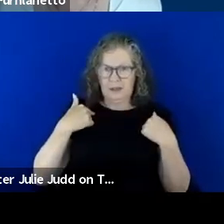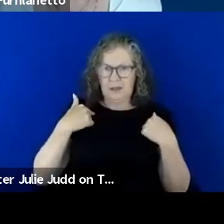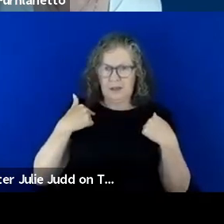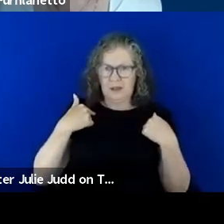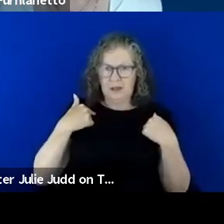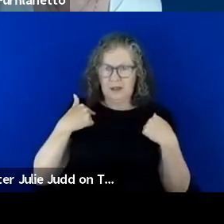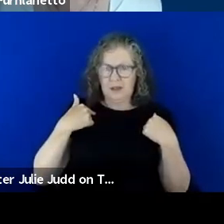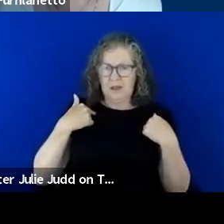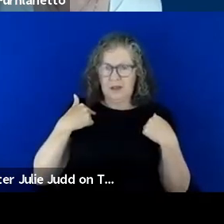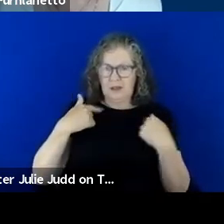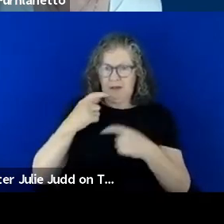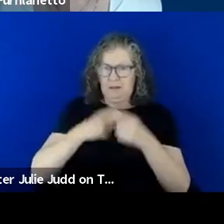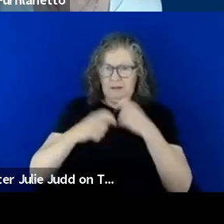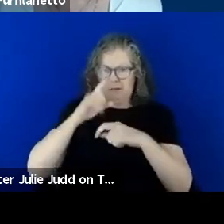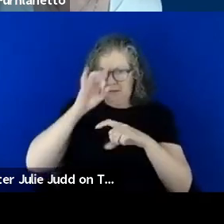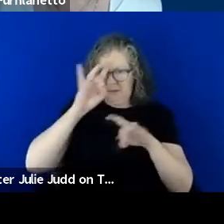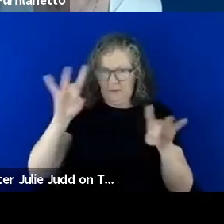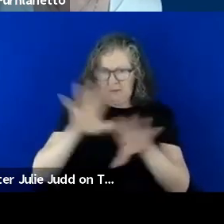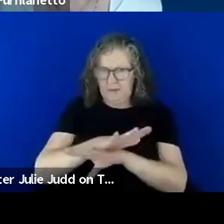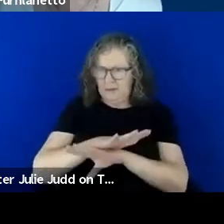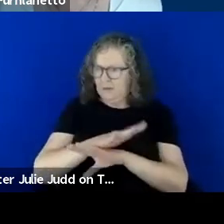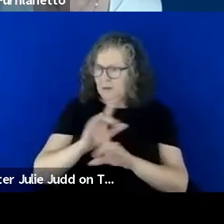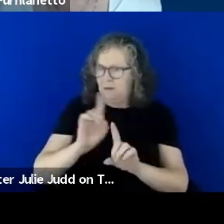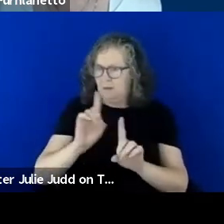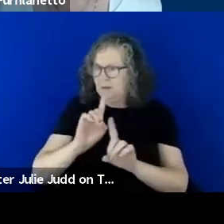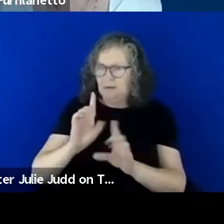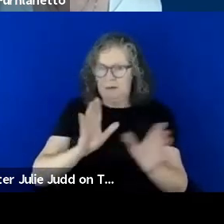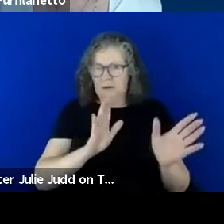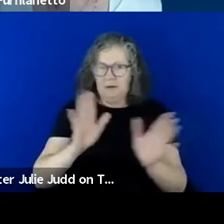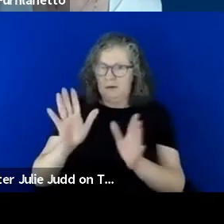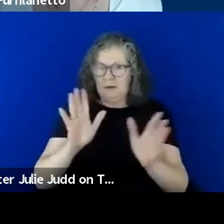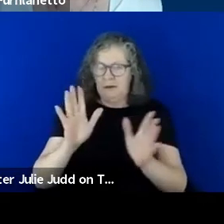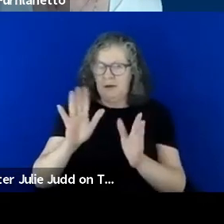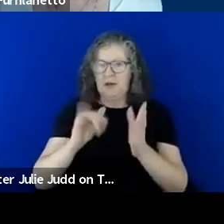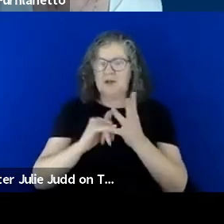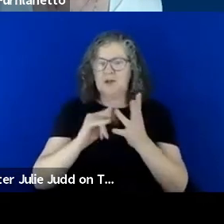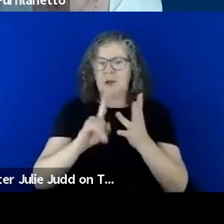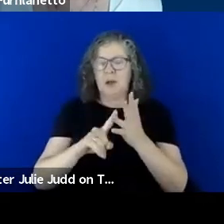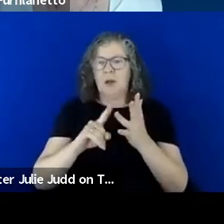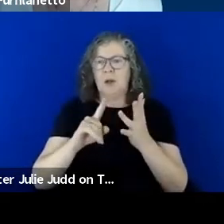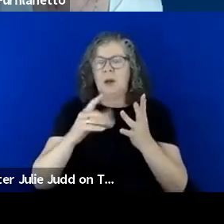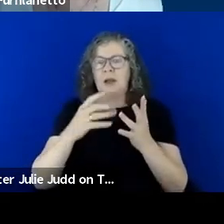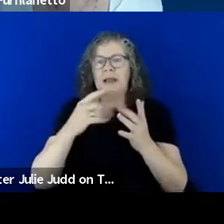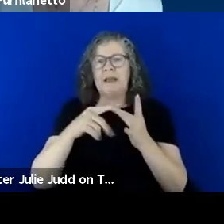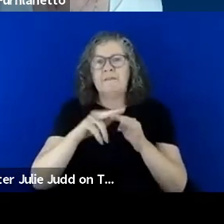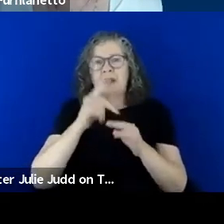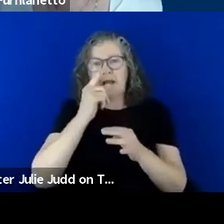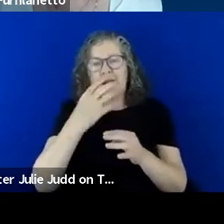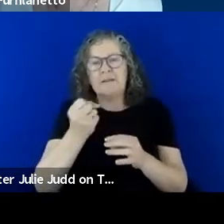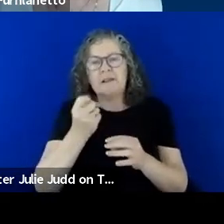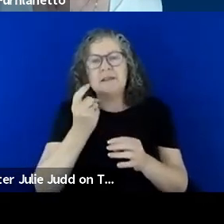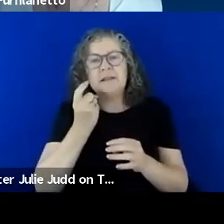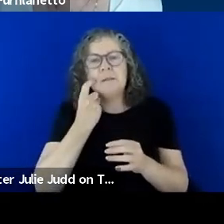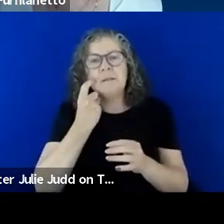you become confused which way you ought to go so having a simple access to information whatever